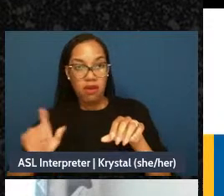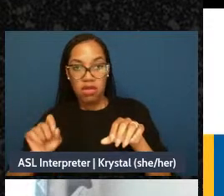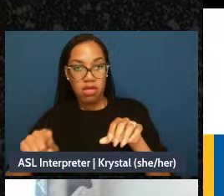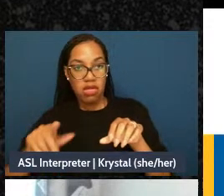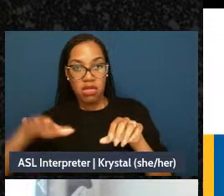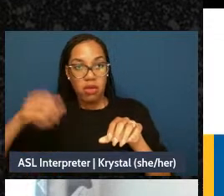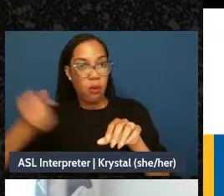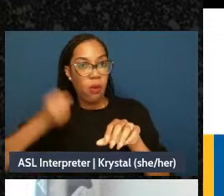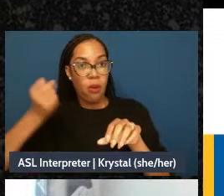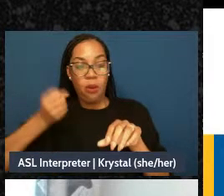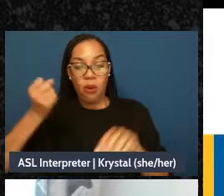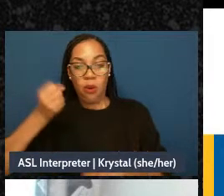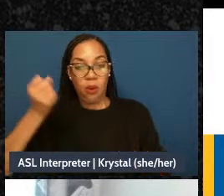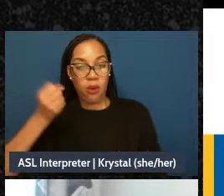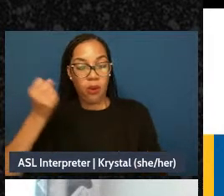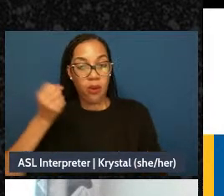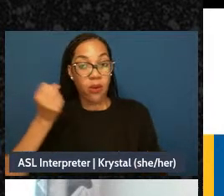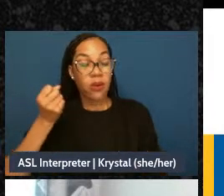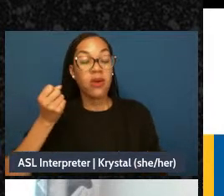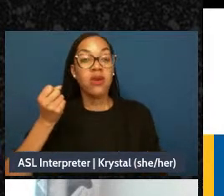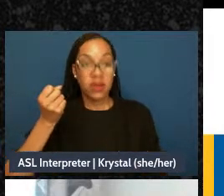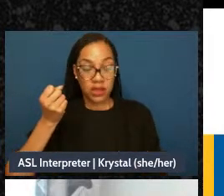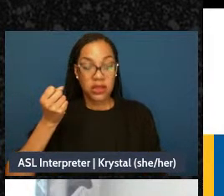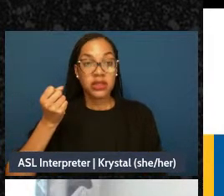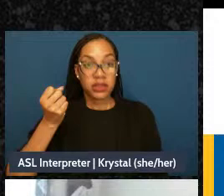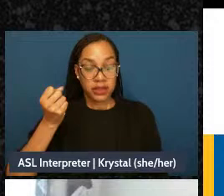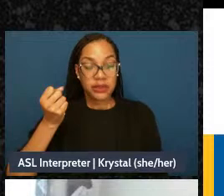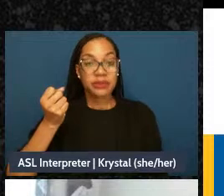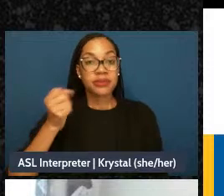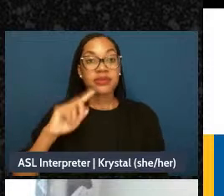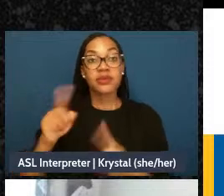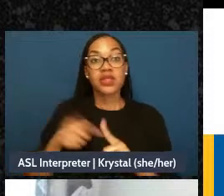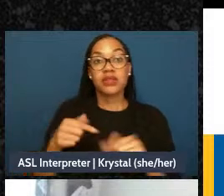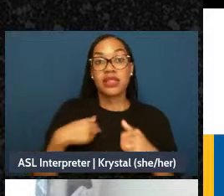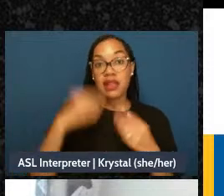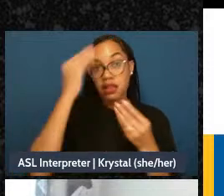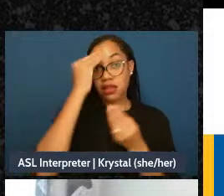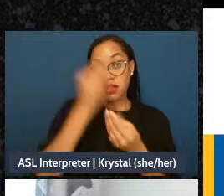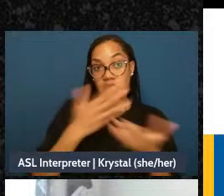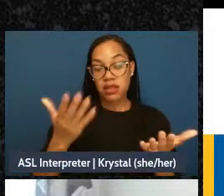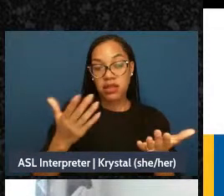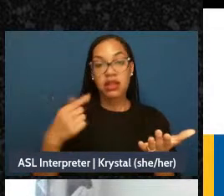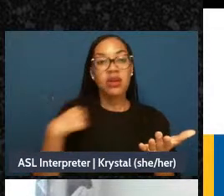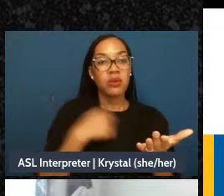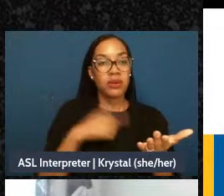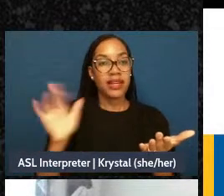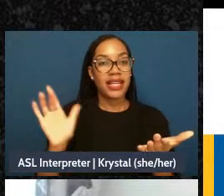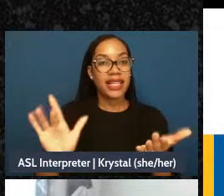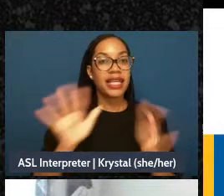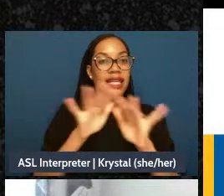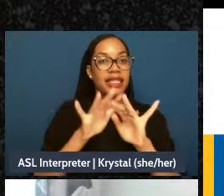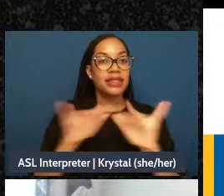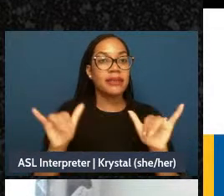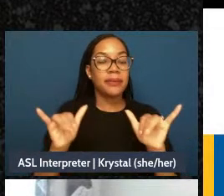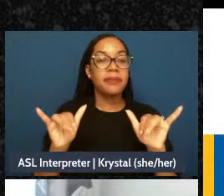press send yet, and then when I ask you to we're all going to press it at the same time, and we